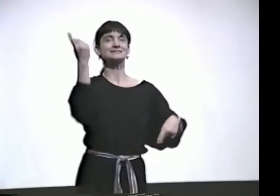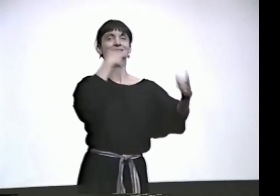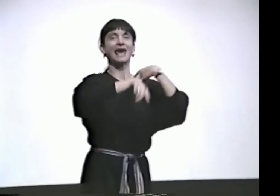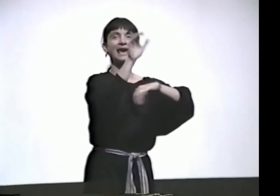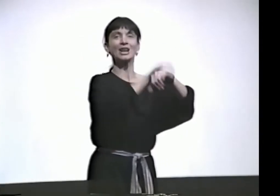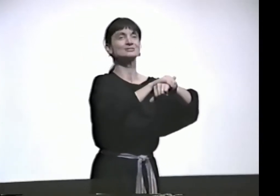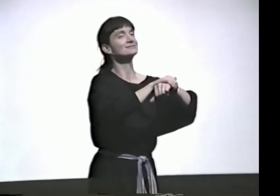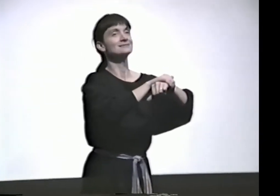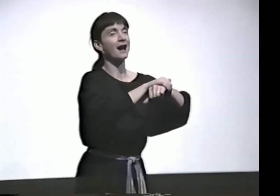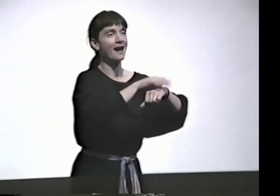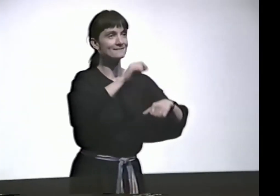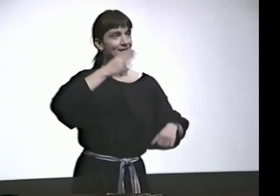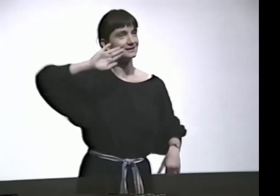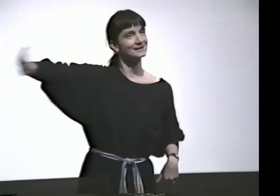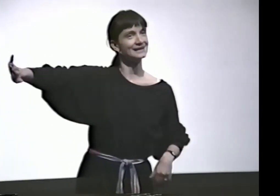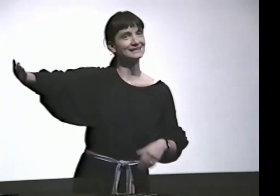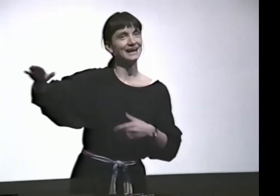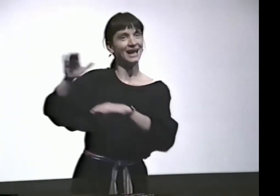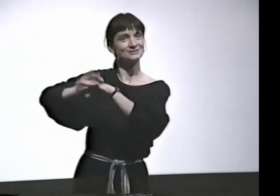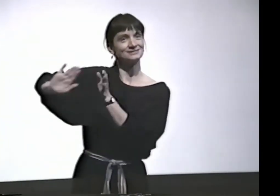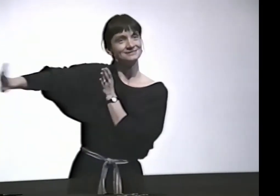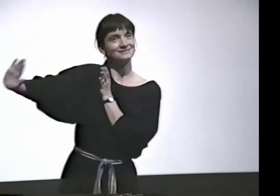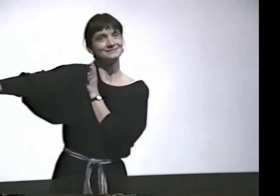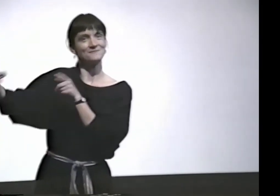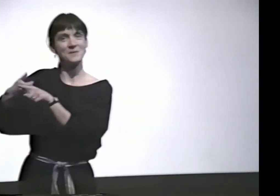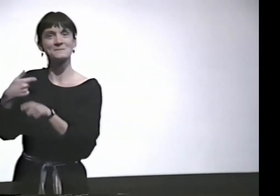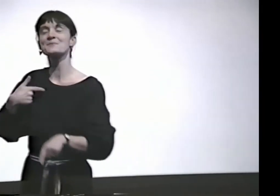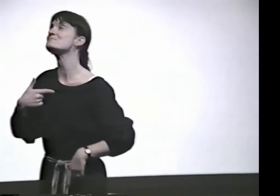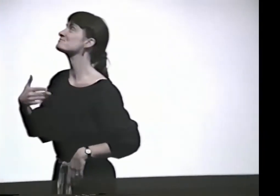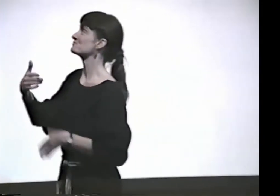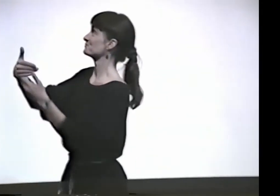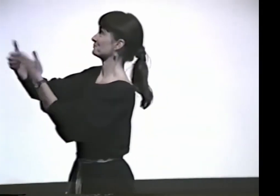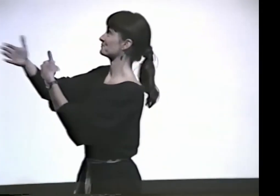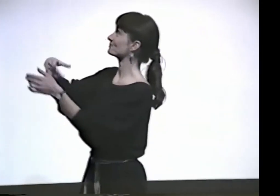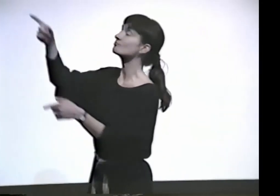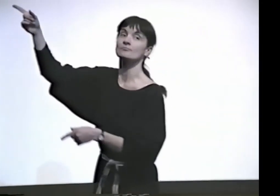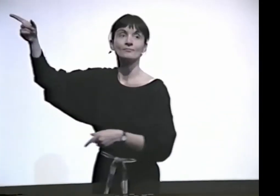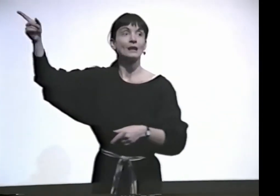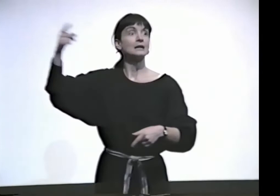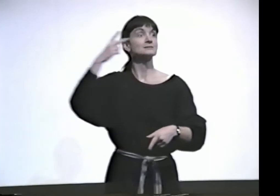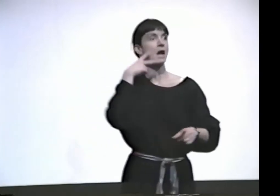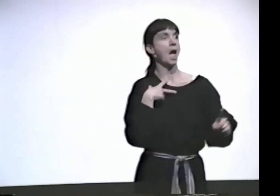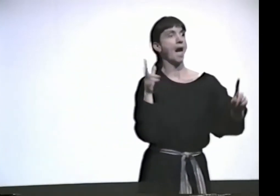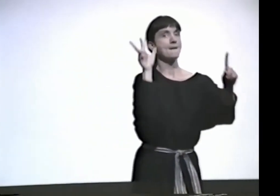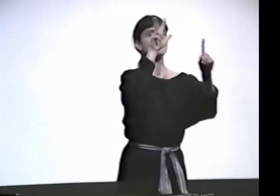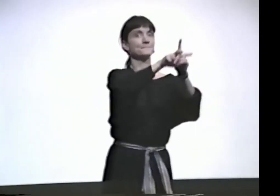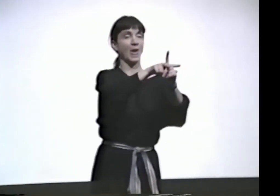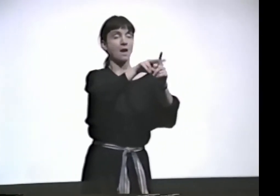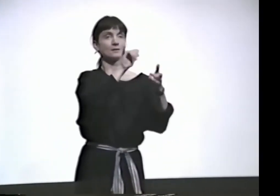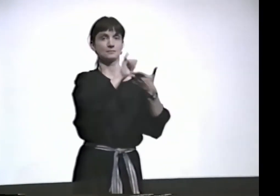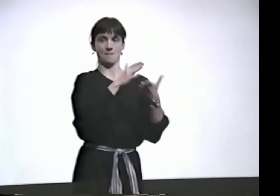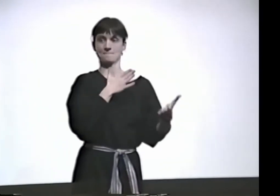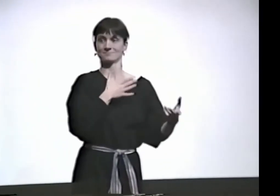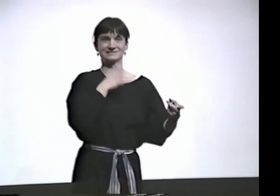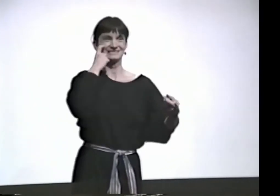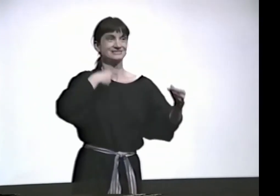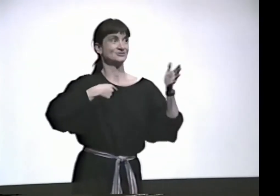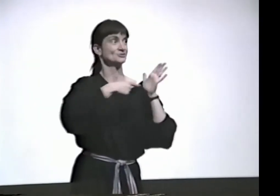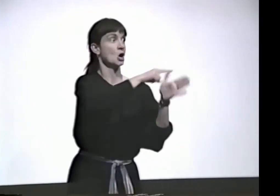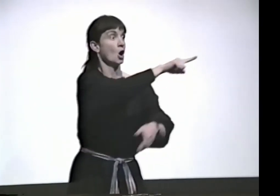"AND IT AFFECTED ME. I WAS SIGNING ENGLISH." SO I TRY TO KEEP AWAY FROM THE STUFF. BUT ANYWAY,